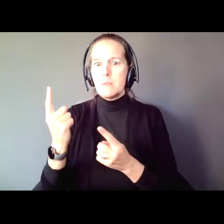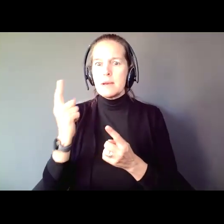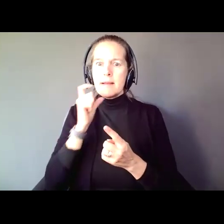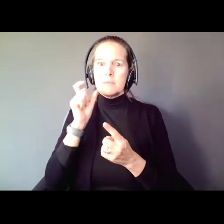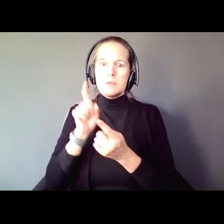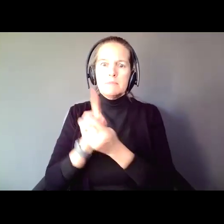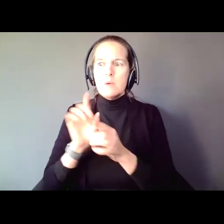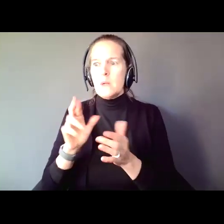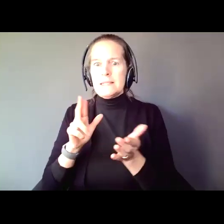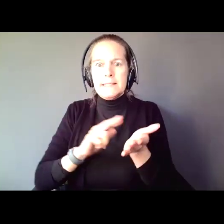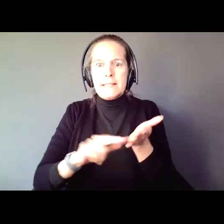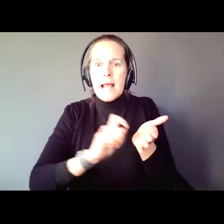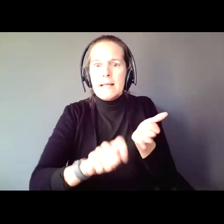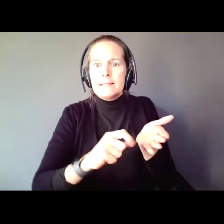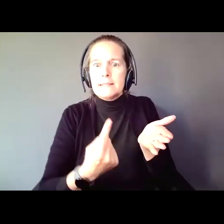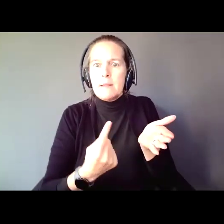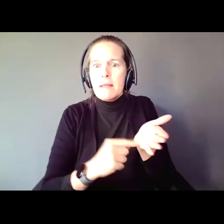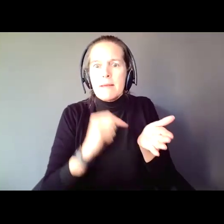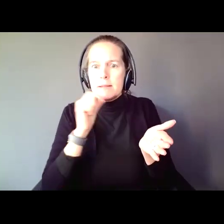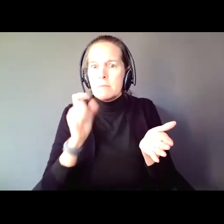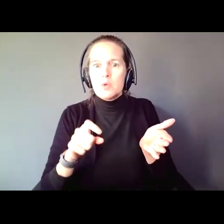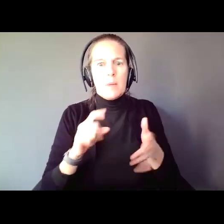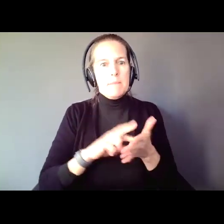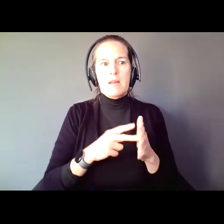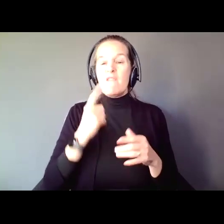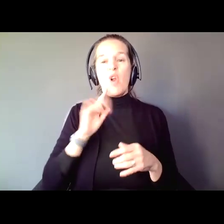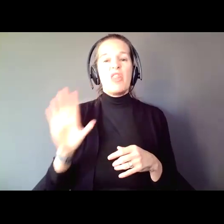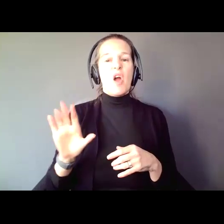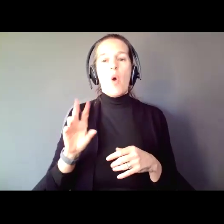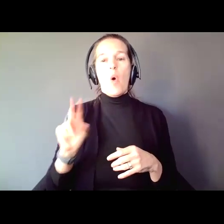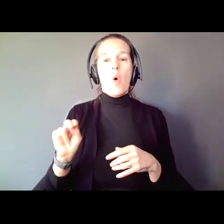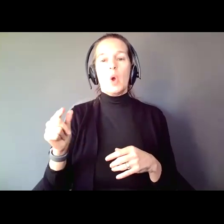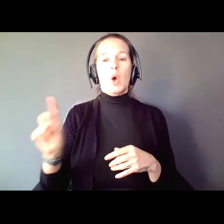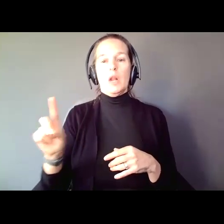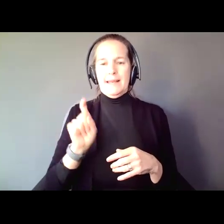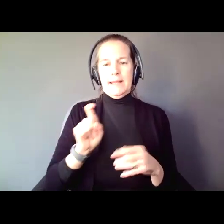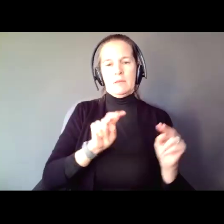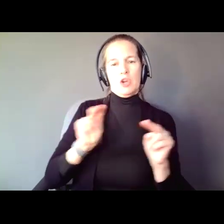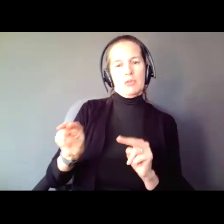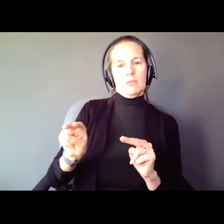need to have a guardian for this person's own good. I never question people's motivations. Because,